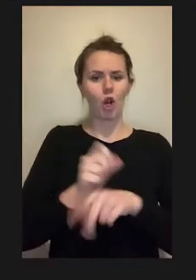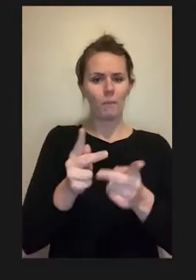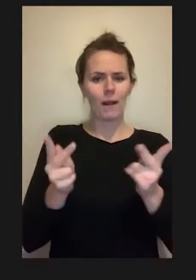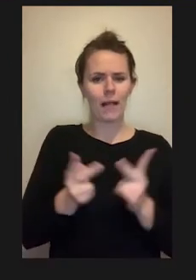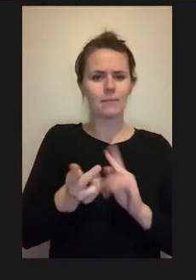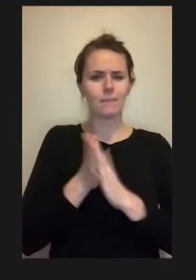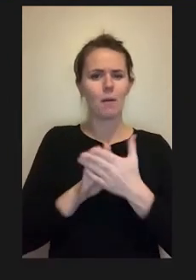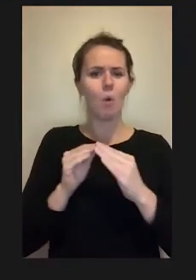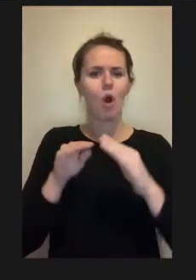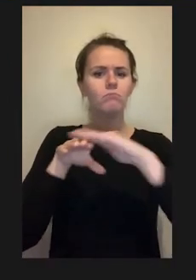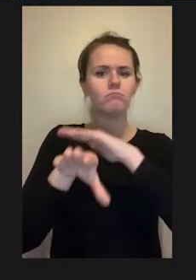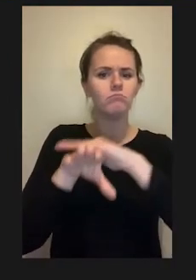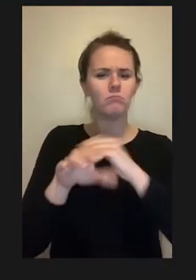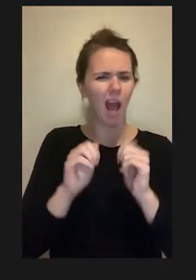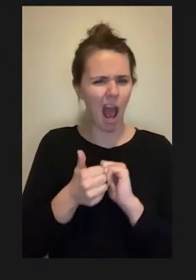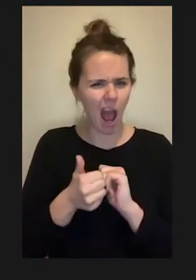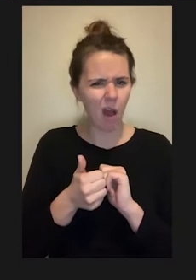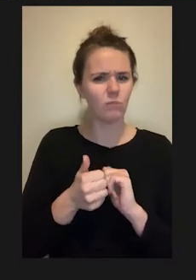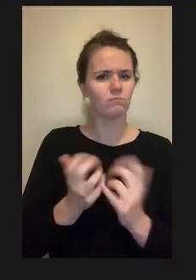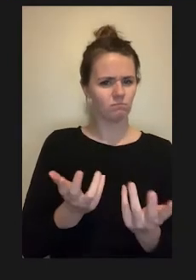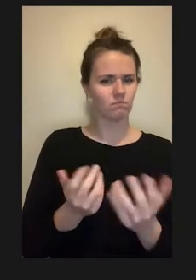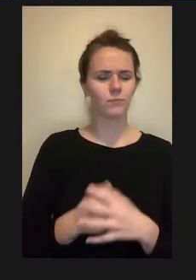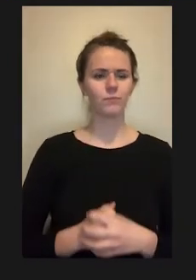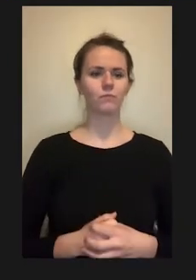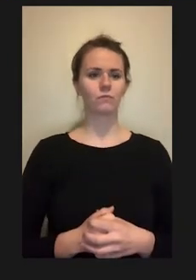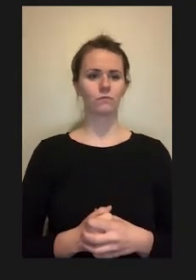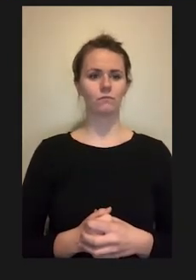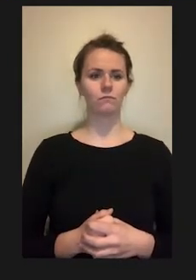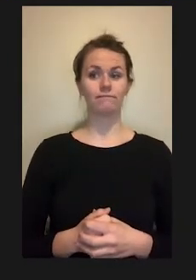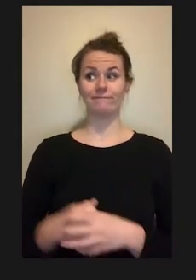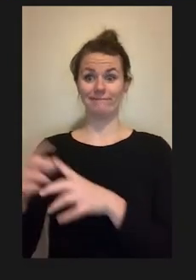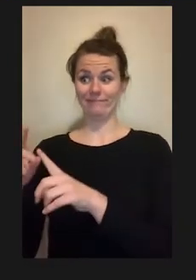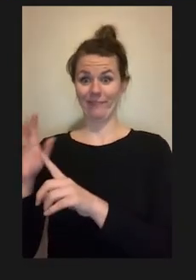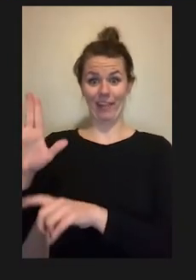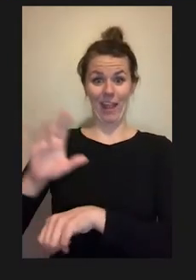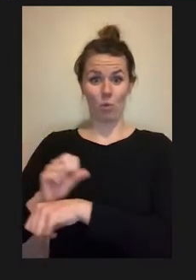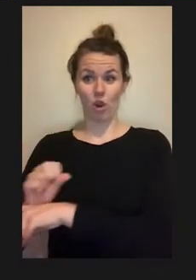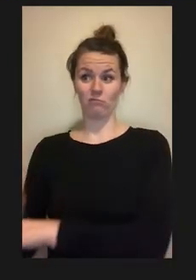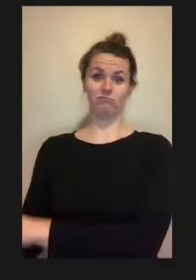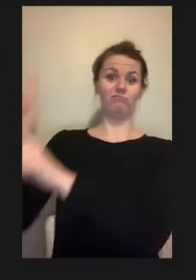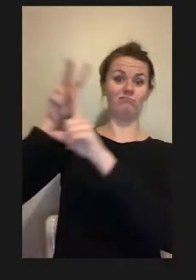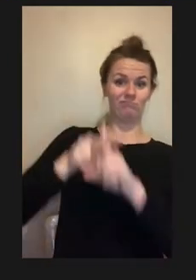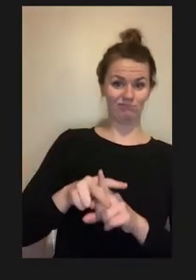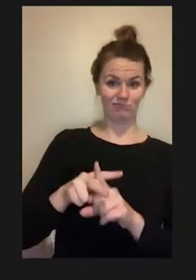We go today and look at the area of STEM inclusion and we see that